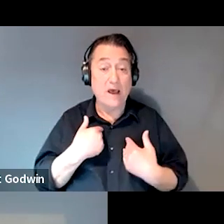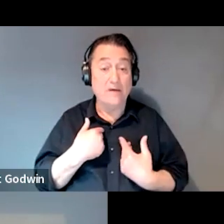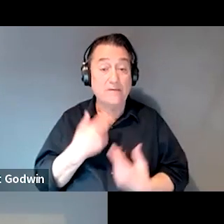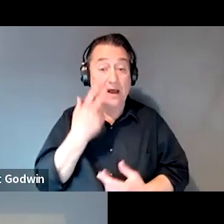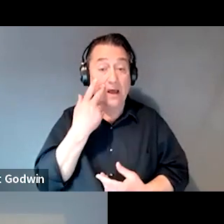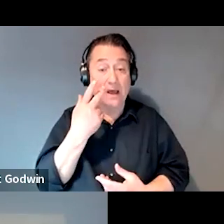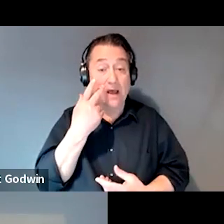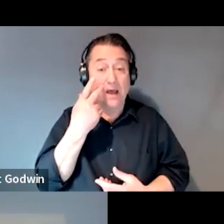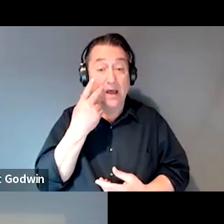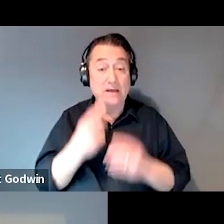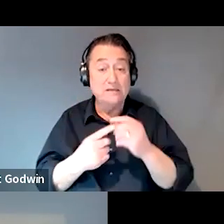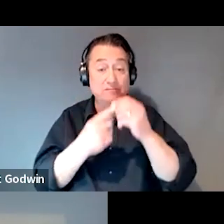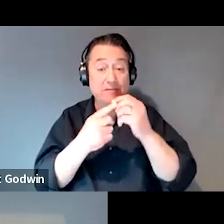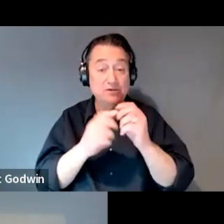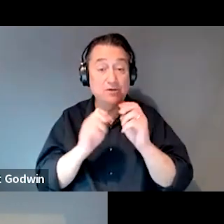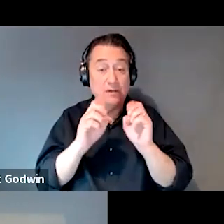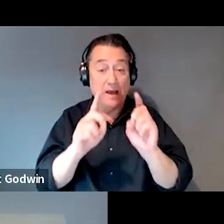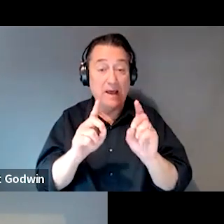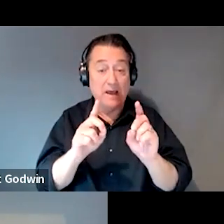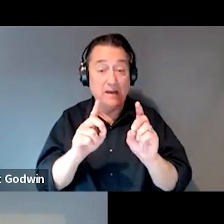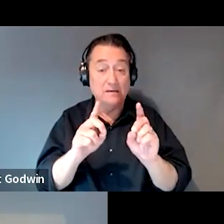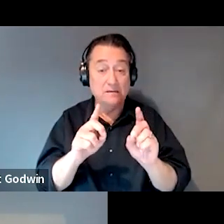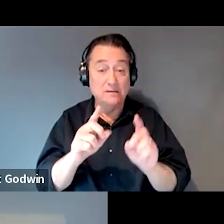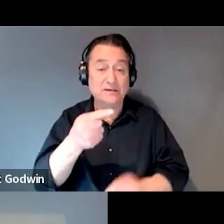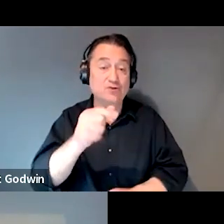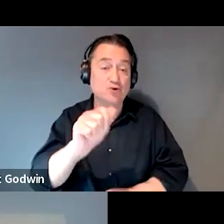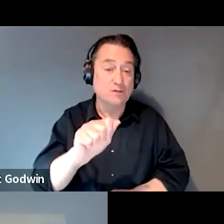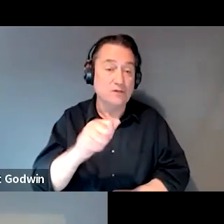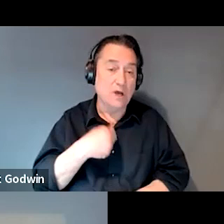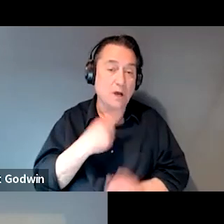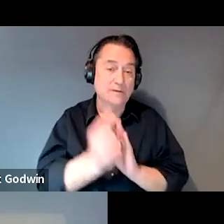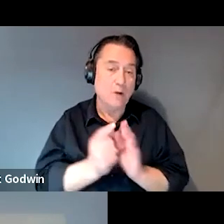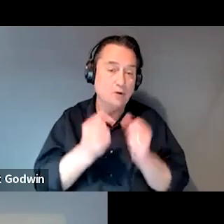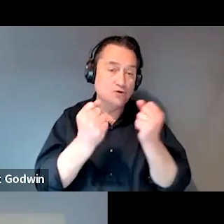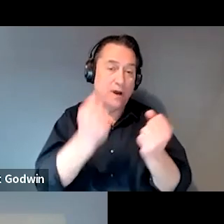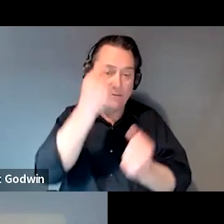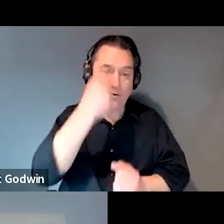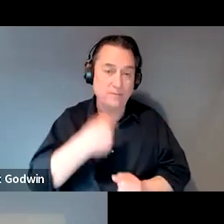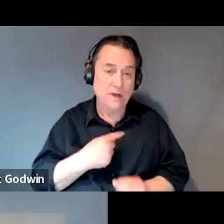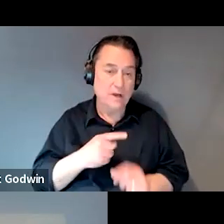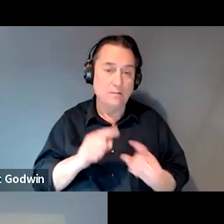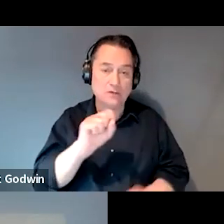which is an hour from where I live, and Social Security keeps requiring us and see, Social Security didn't know he had special ed before.